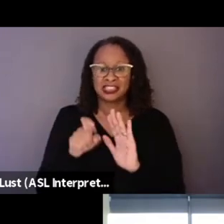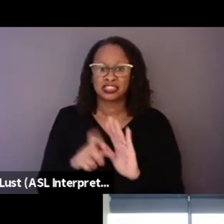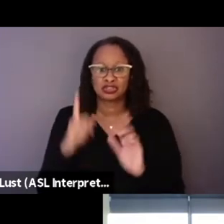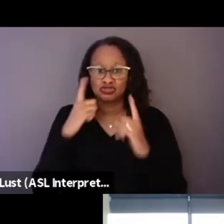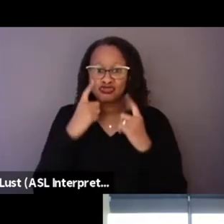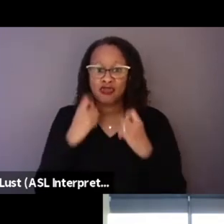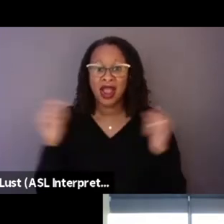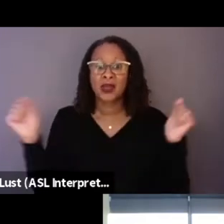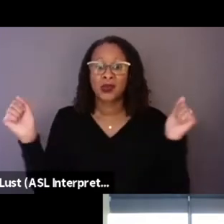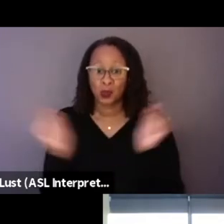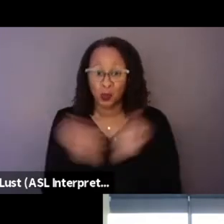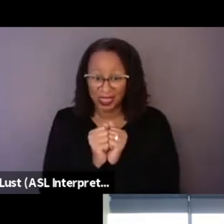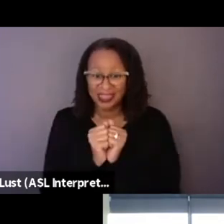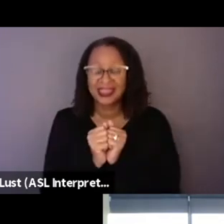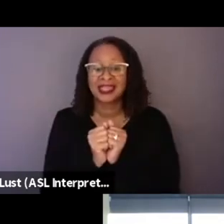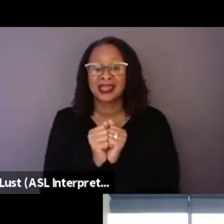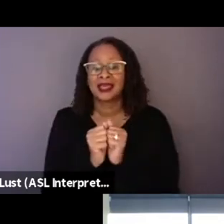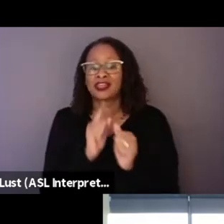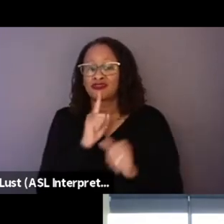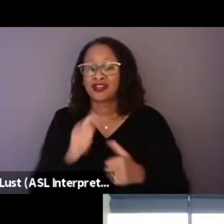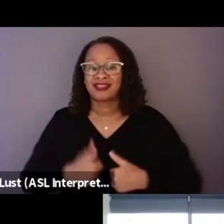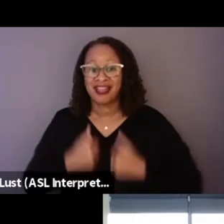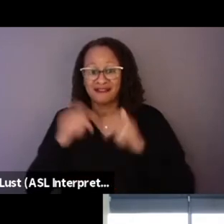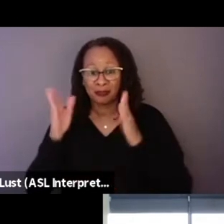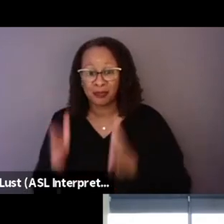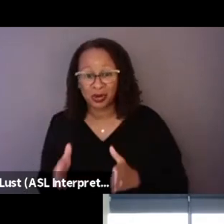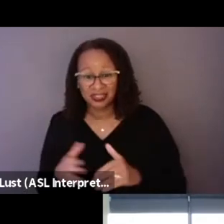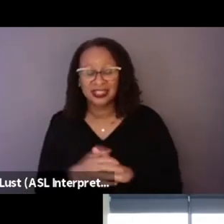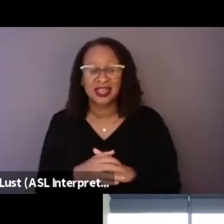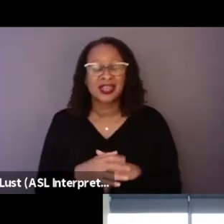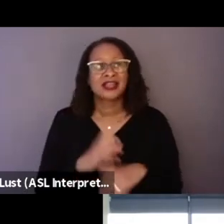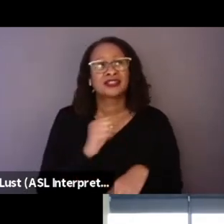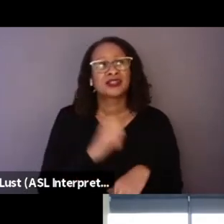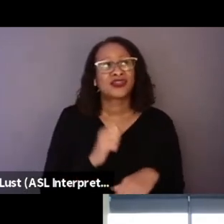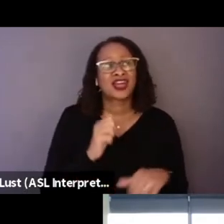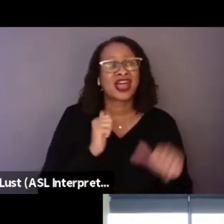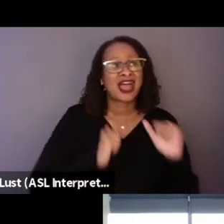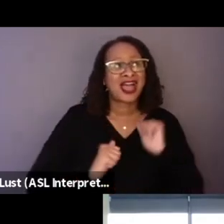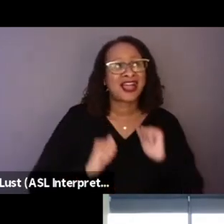So it's like the actress doing the emotion, like really going through the emotions,